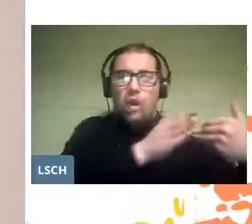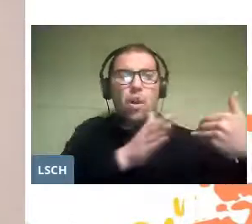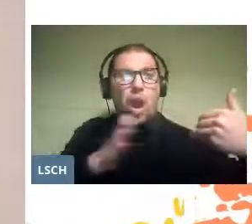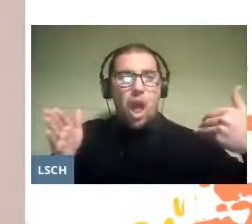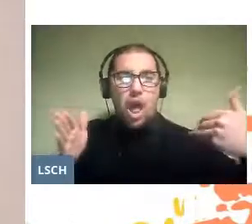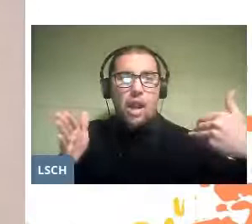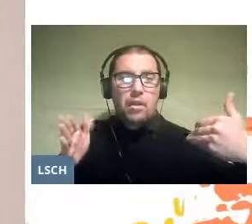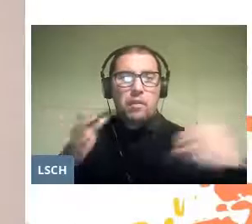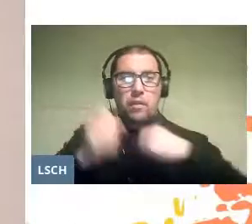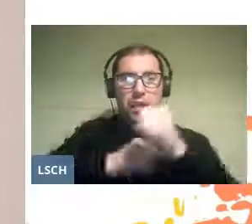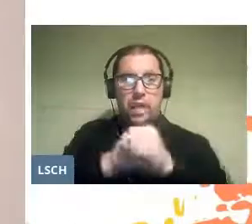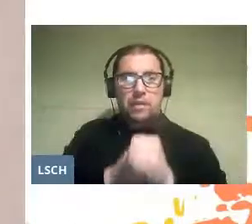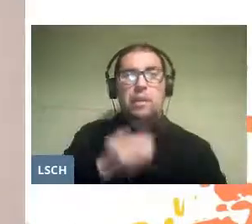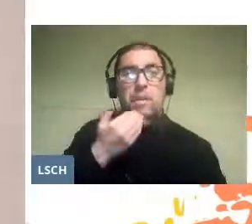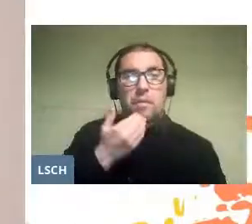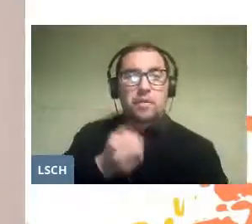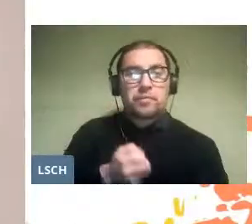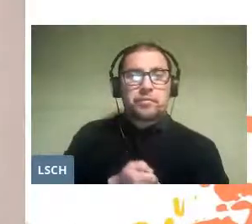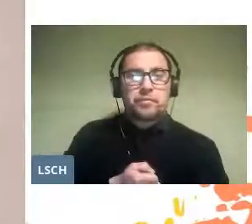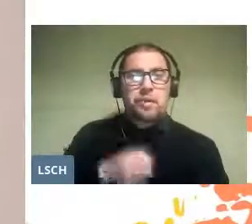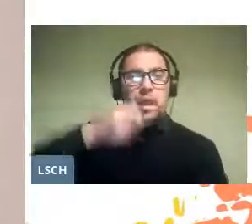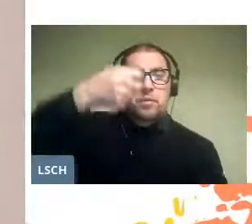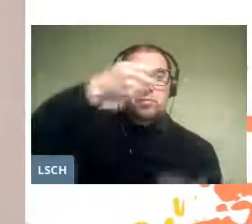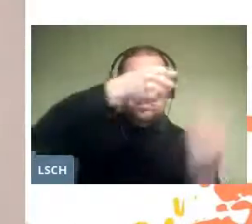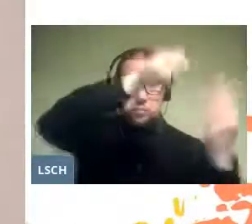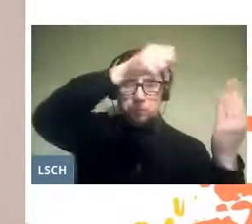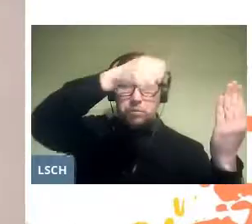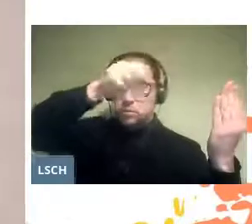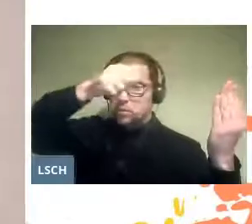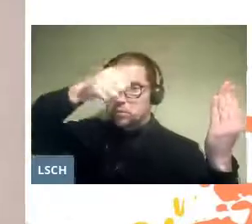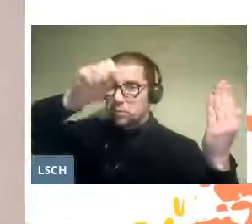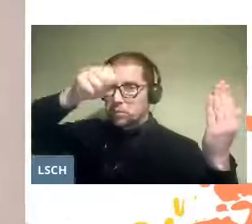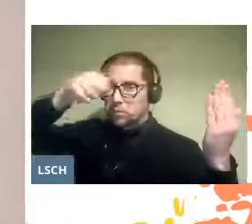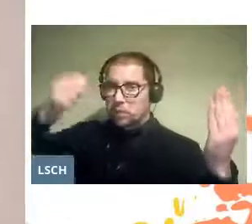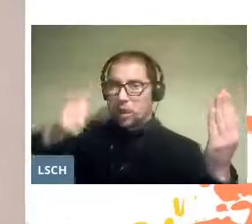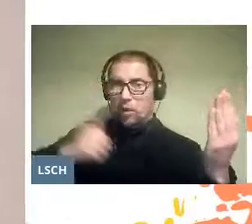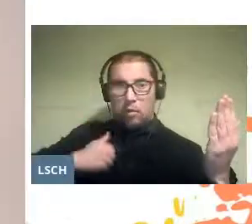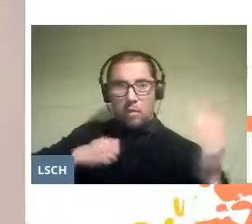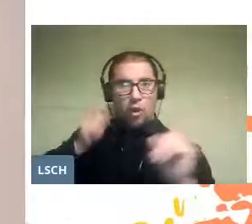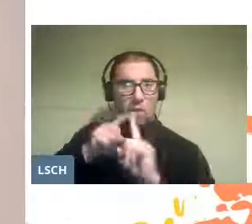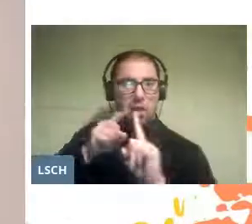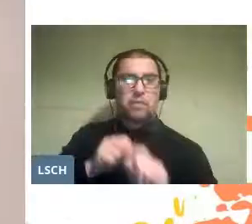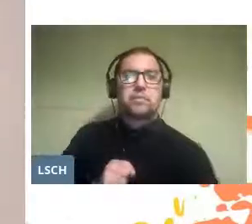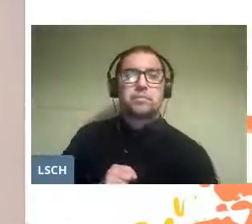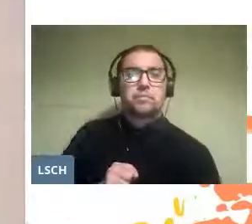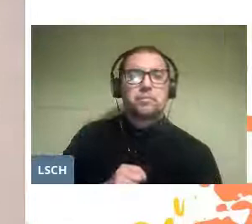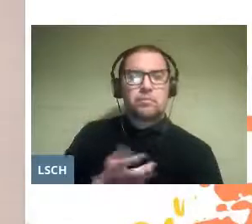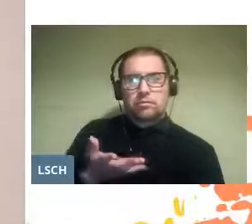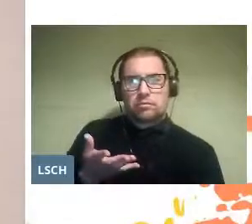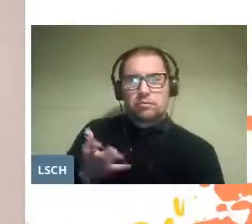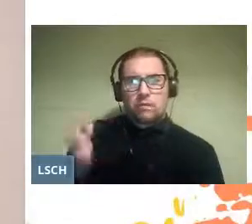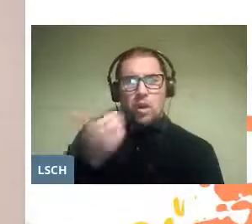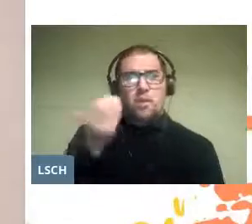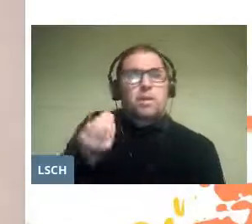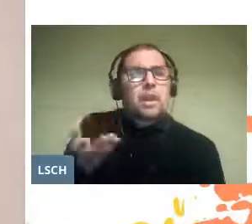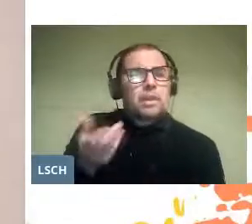and also check the effectiveness of their plan. What do we do with that?